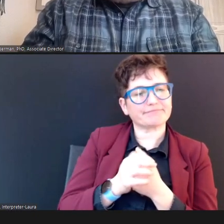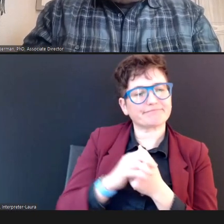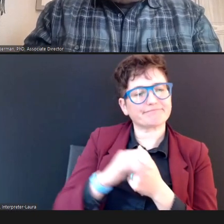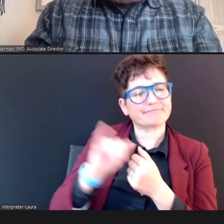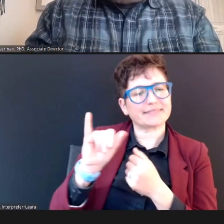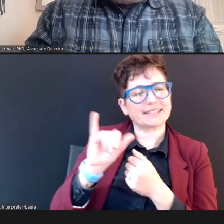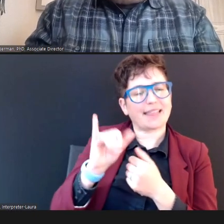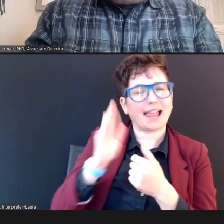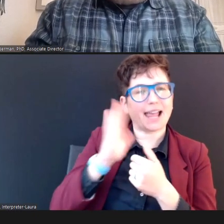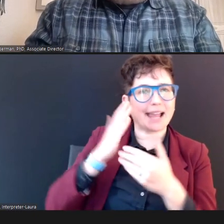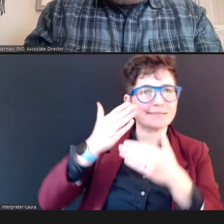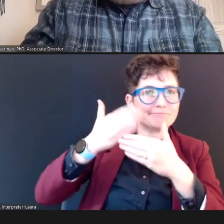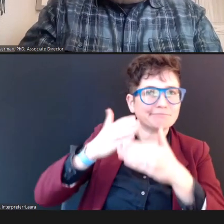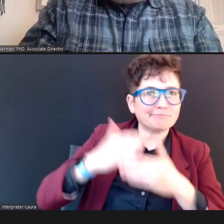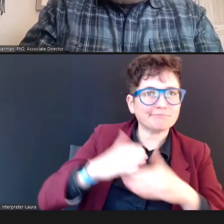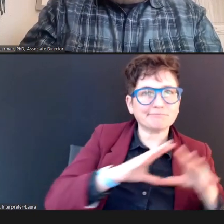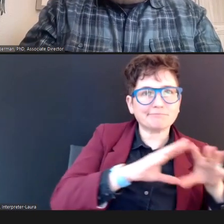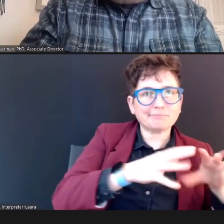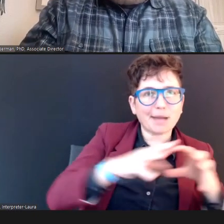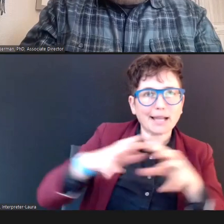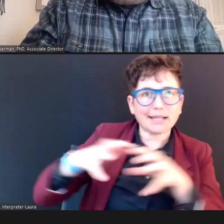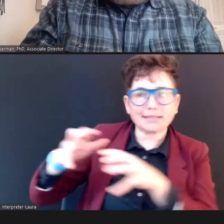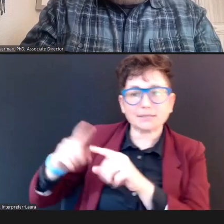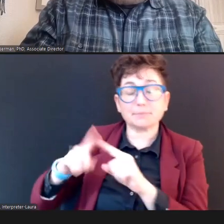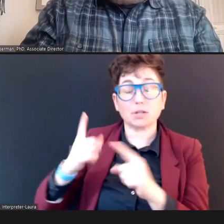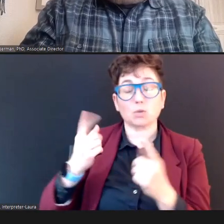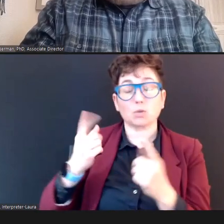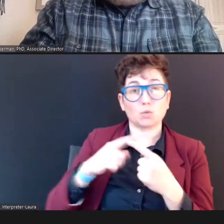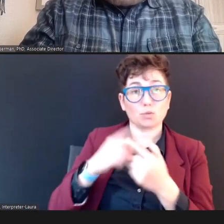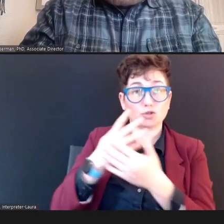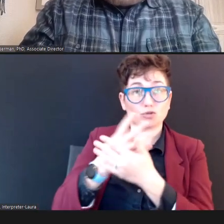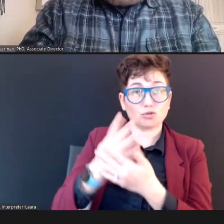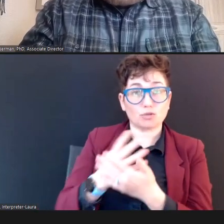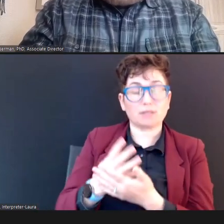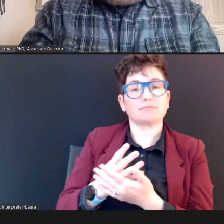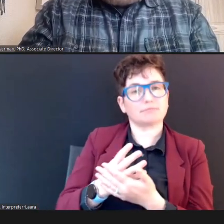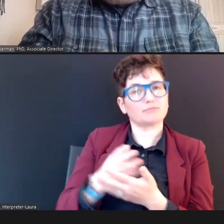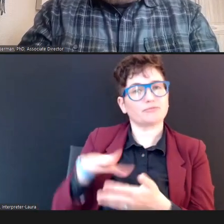we screen is we're finding those, children, that --